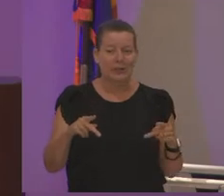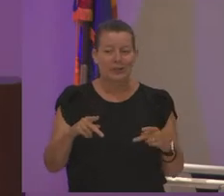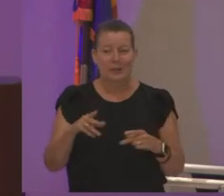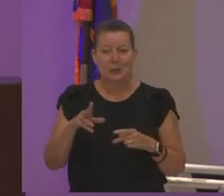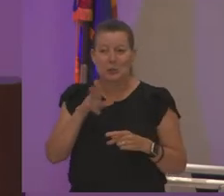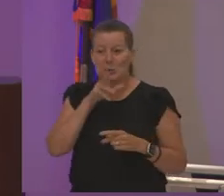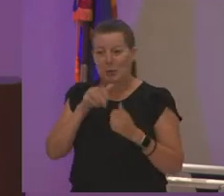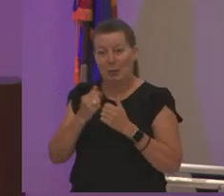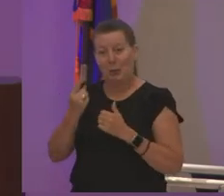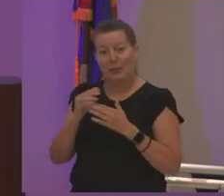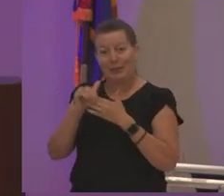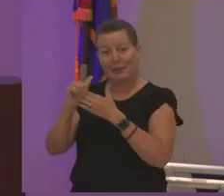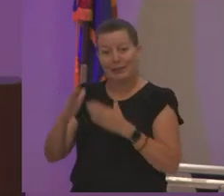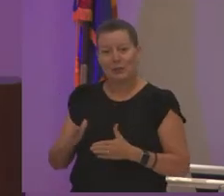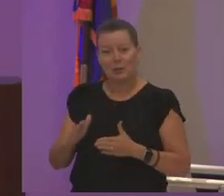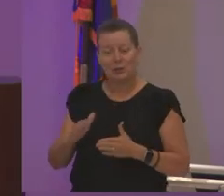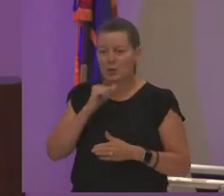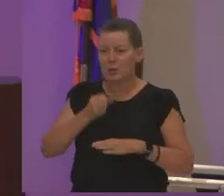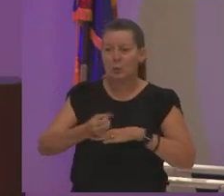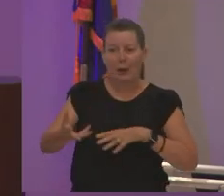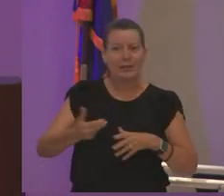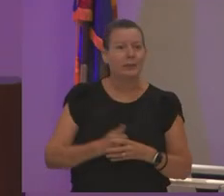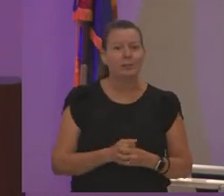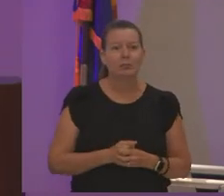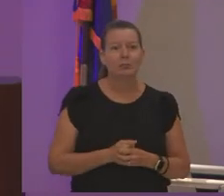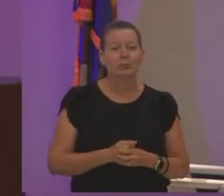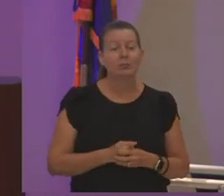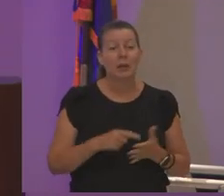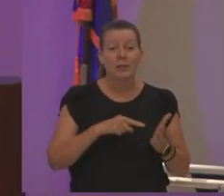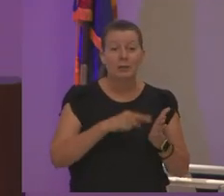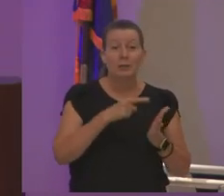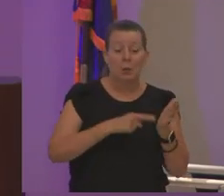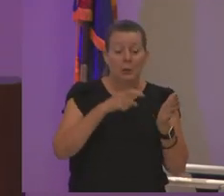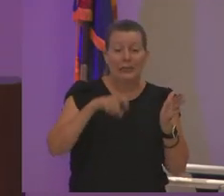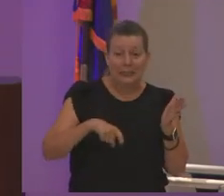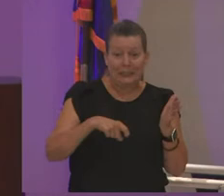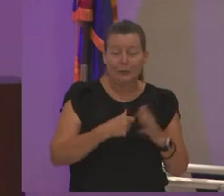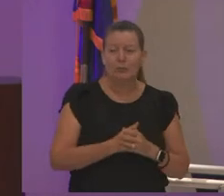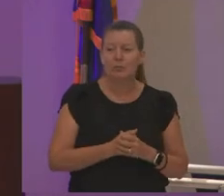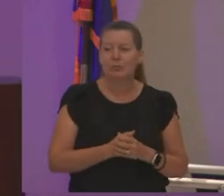the campus she didn't waste it she's like this is what we need and so i did say did you ask for it